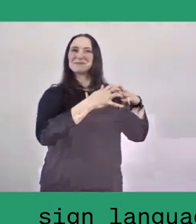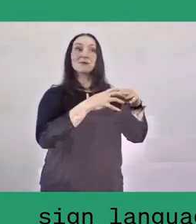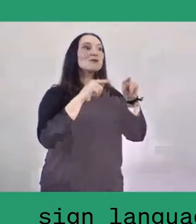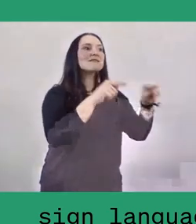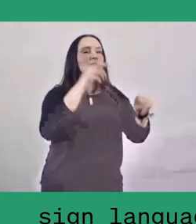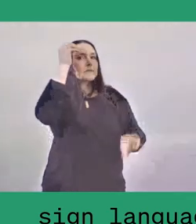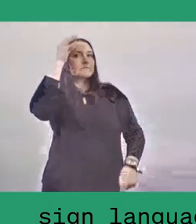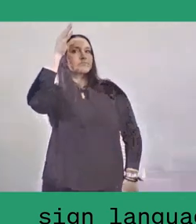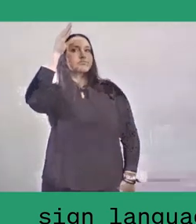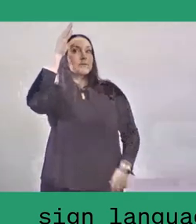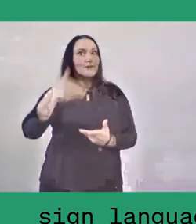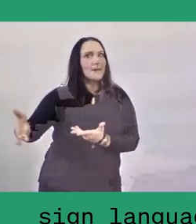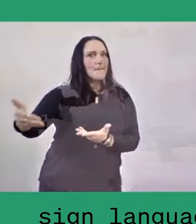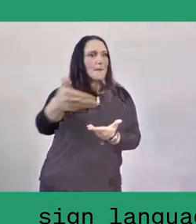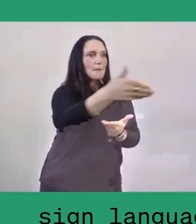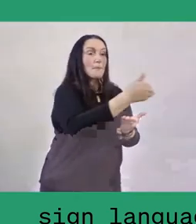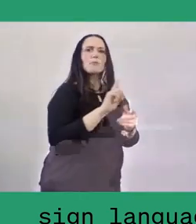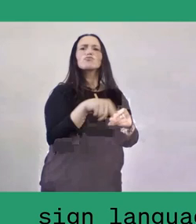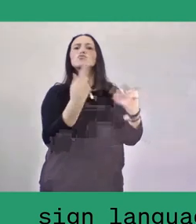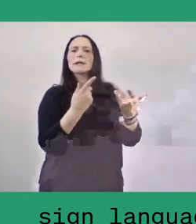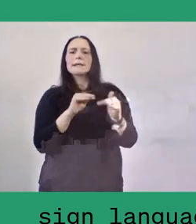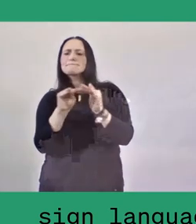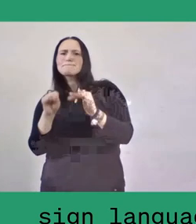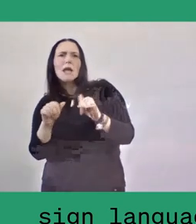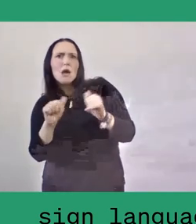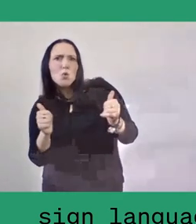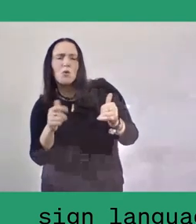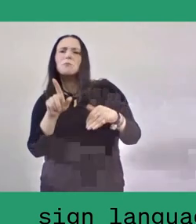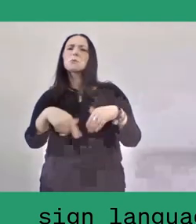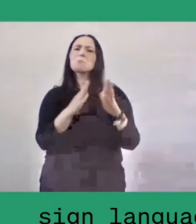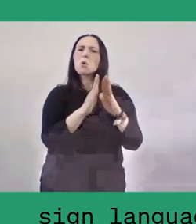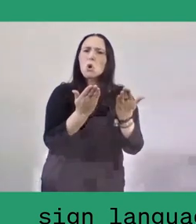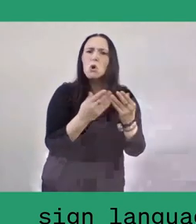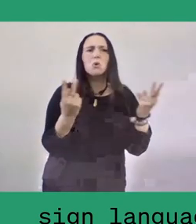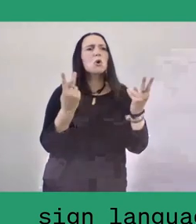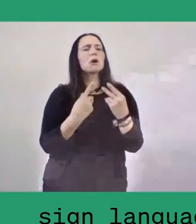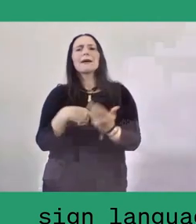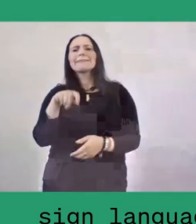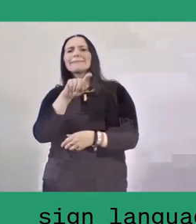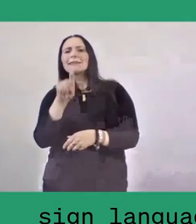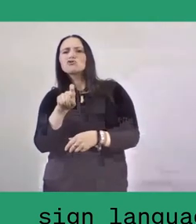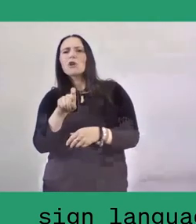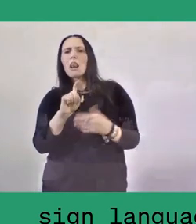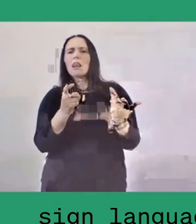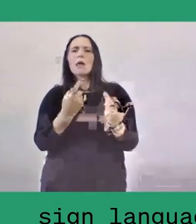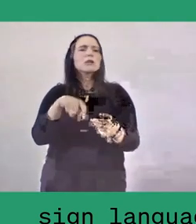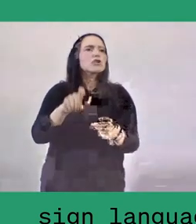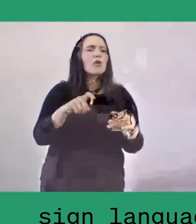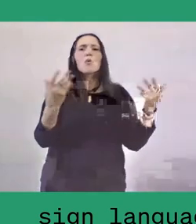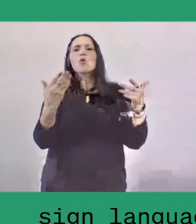It can be digital websites, it can be books. It can be a small corner in the village